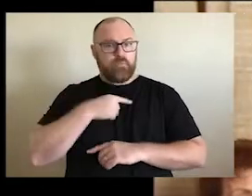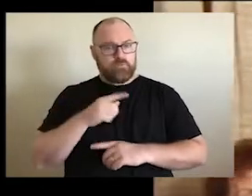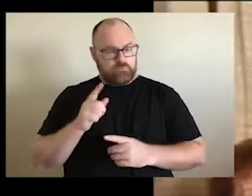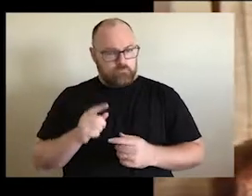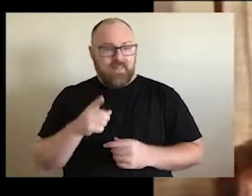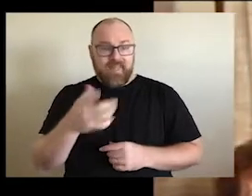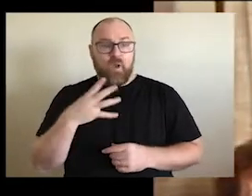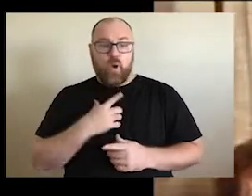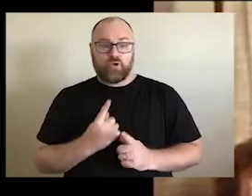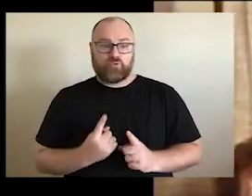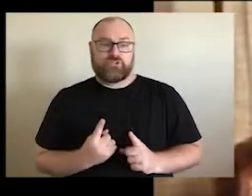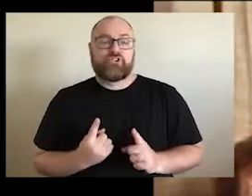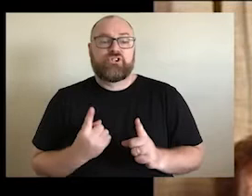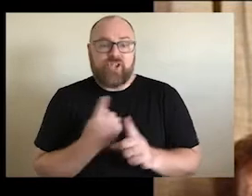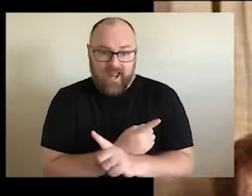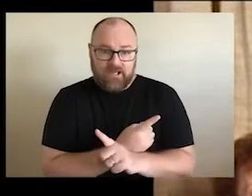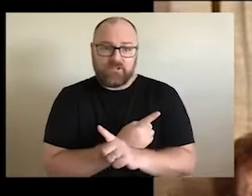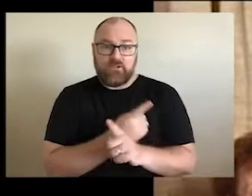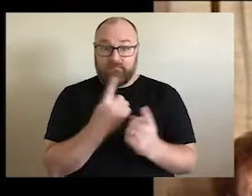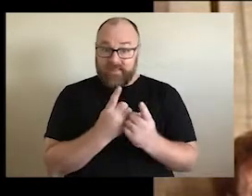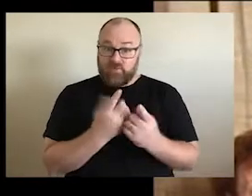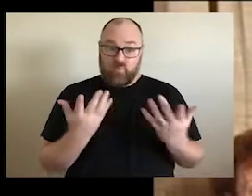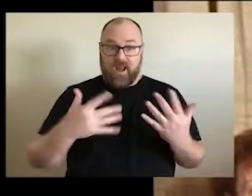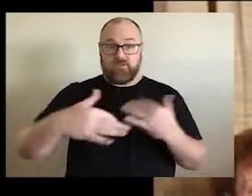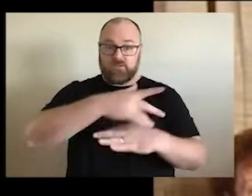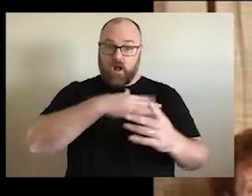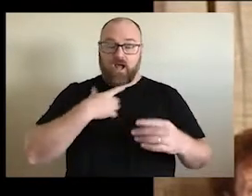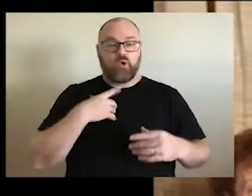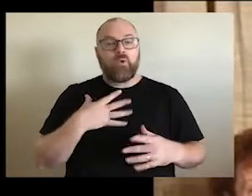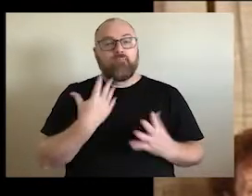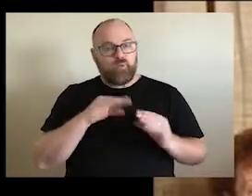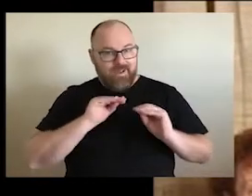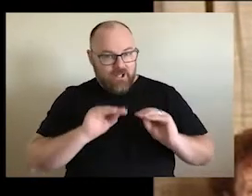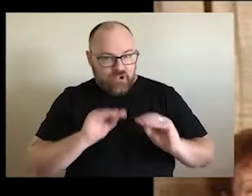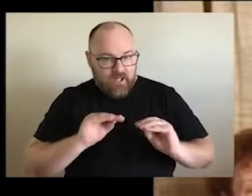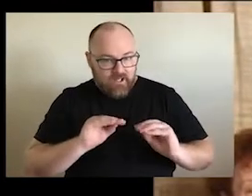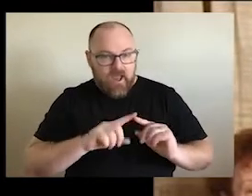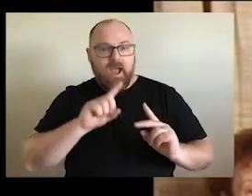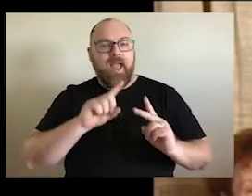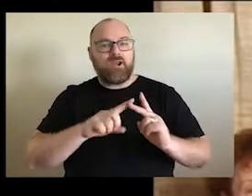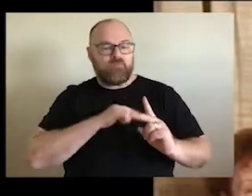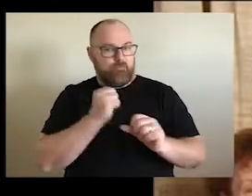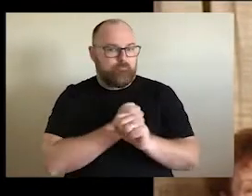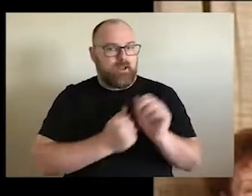in order to change situations in a society, you have to educate and legislate. Right?